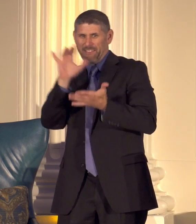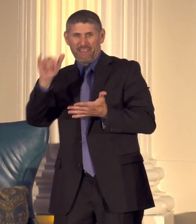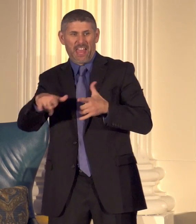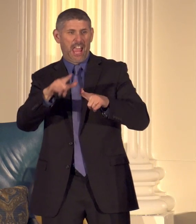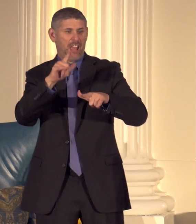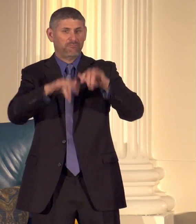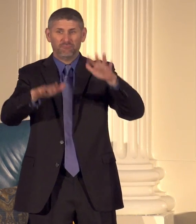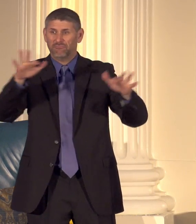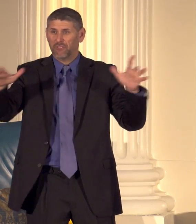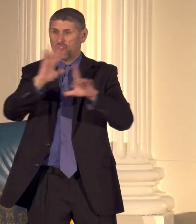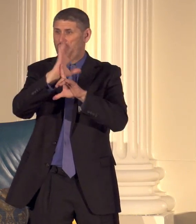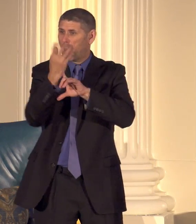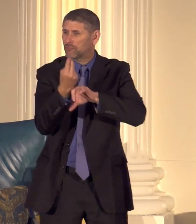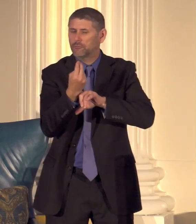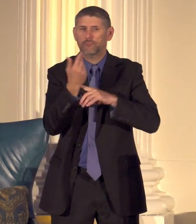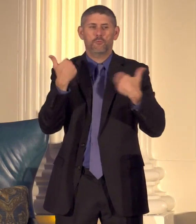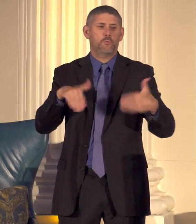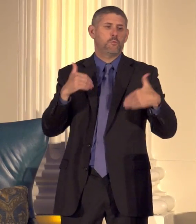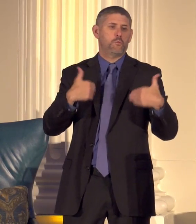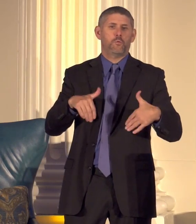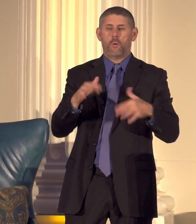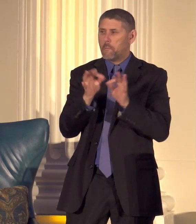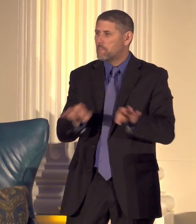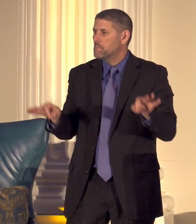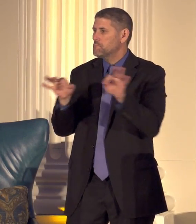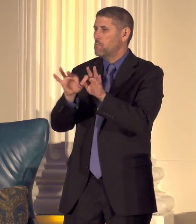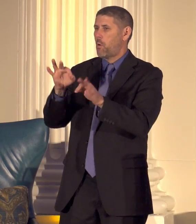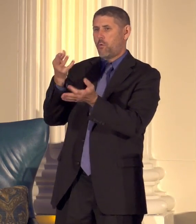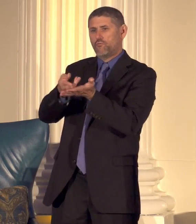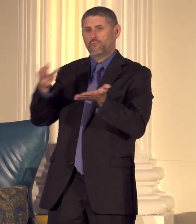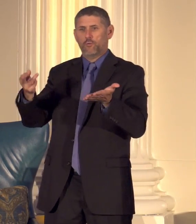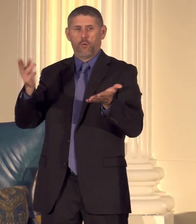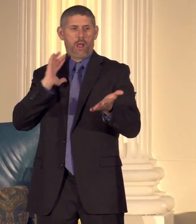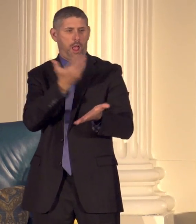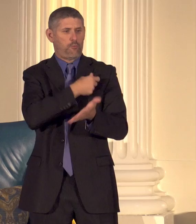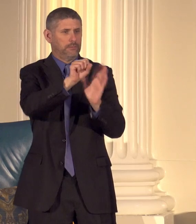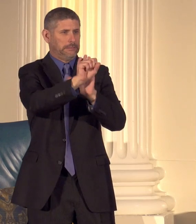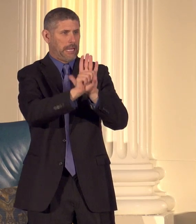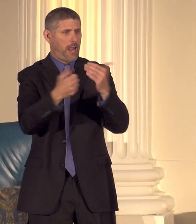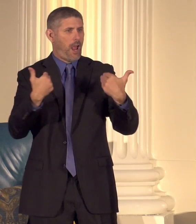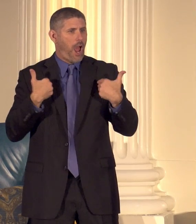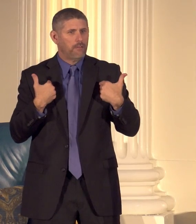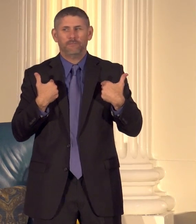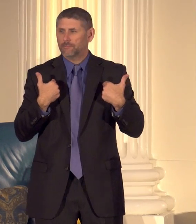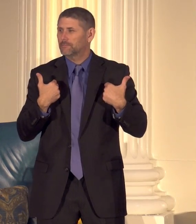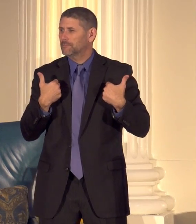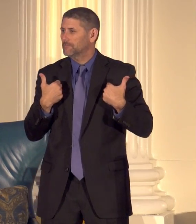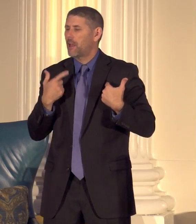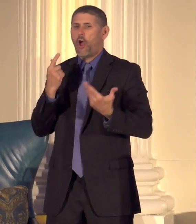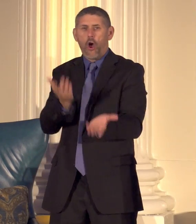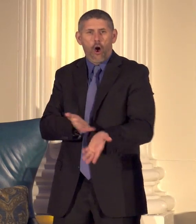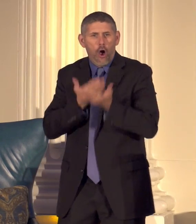one of the greatest resources that our state has they offer and promote a great